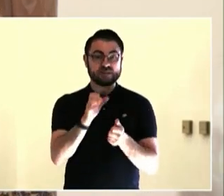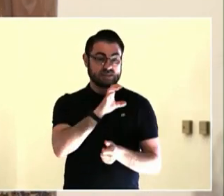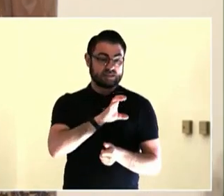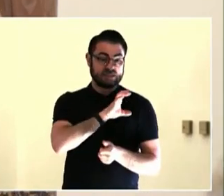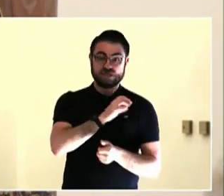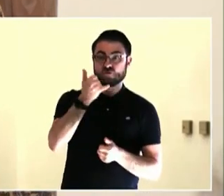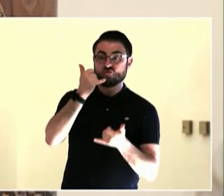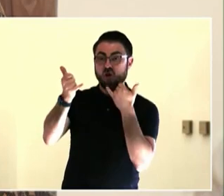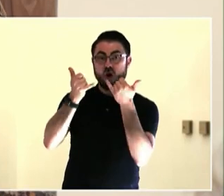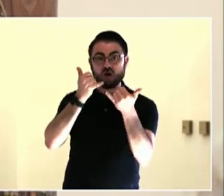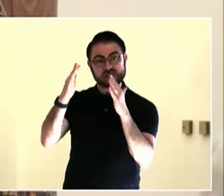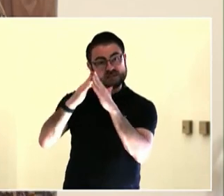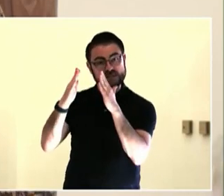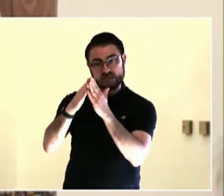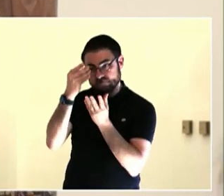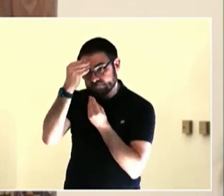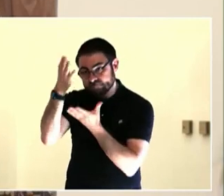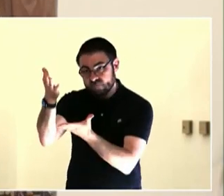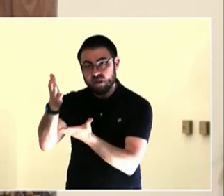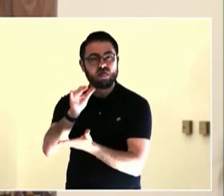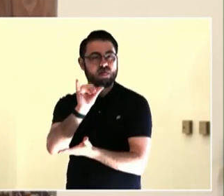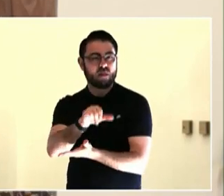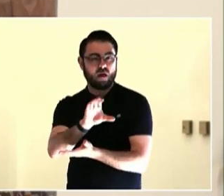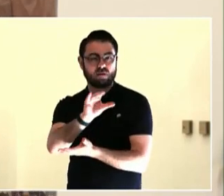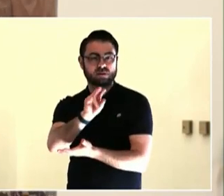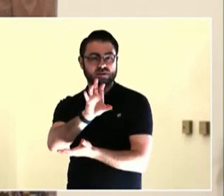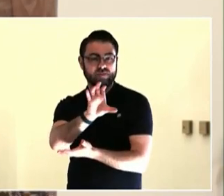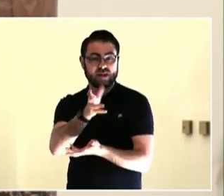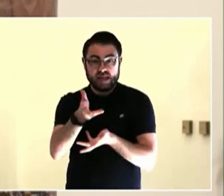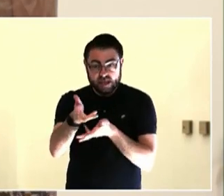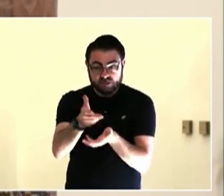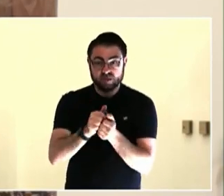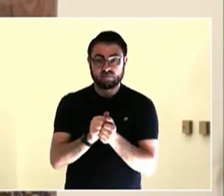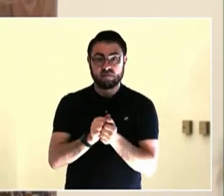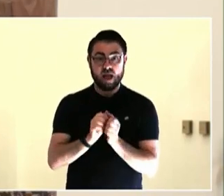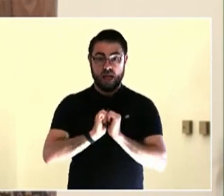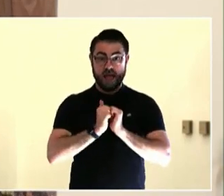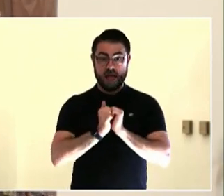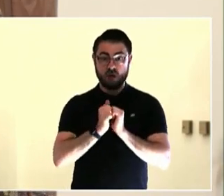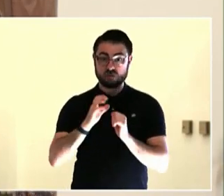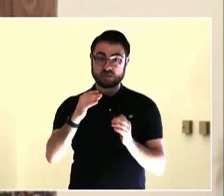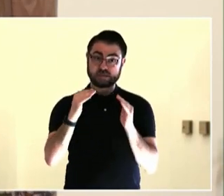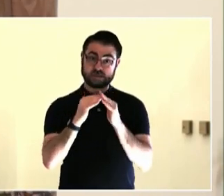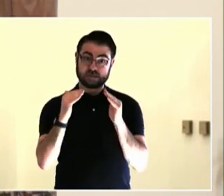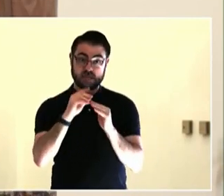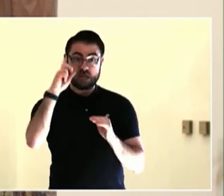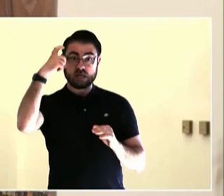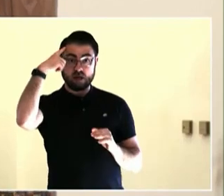to have. We feel we've reached a point of a humanitarian crisis here in